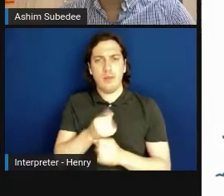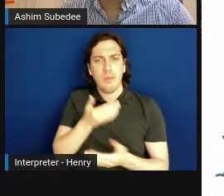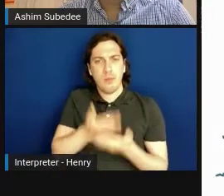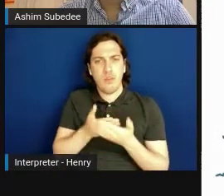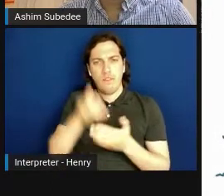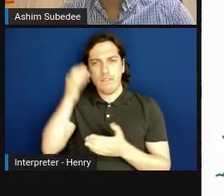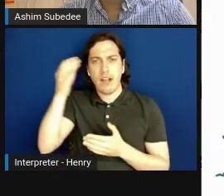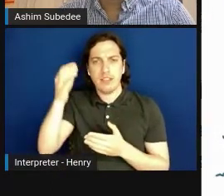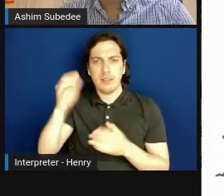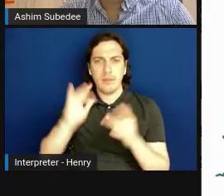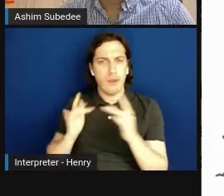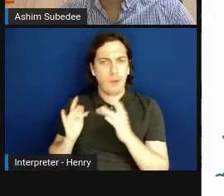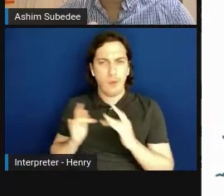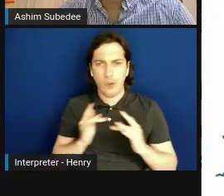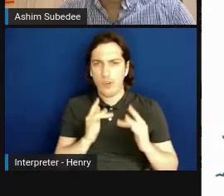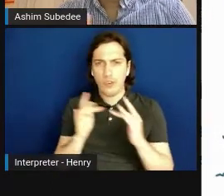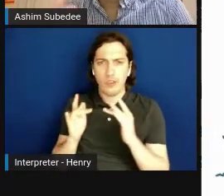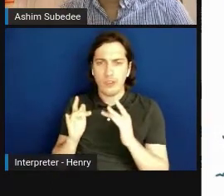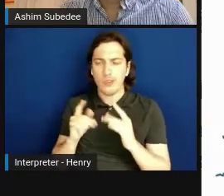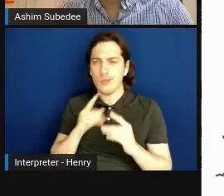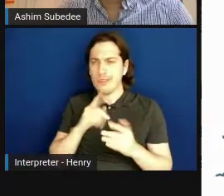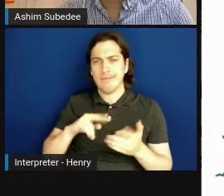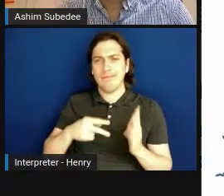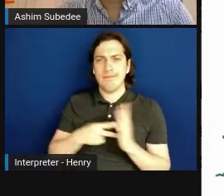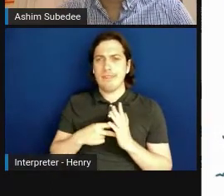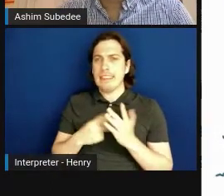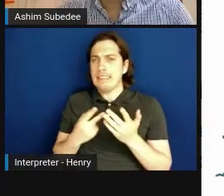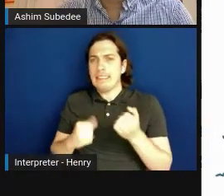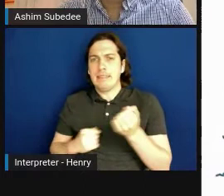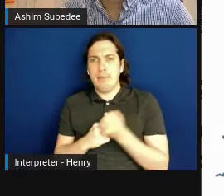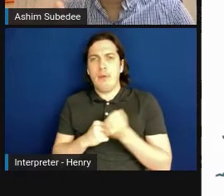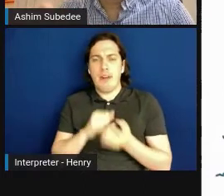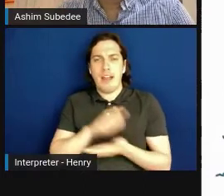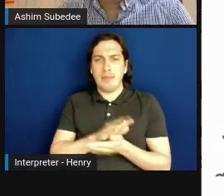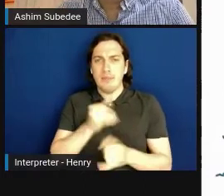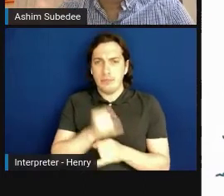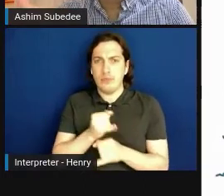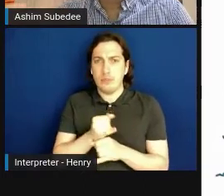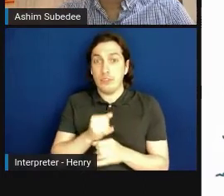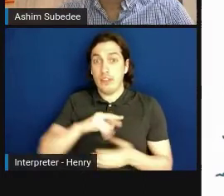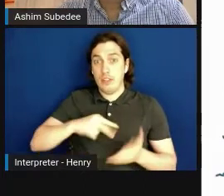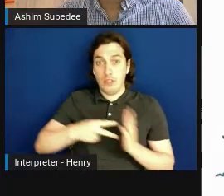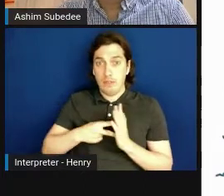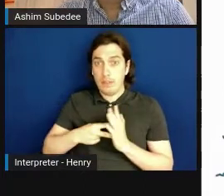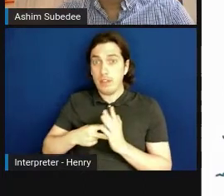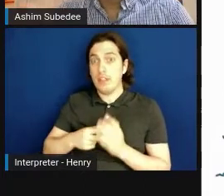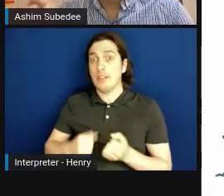where the basic premise is supporting academic institutions with the intent of supporting innovators there.